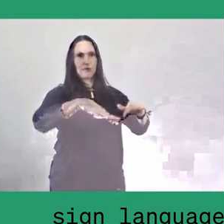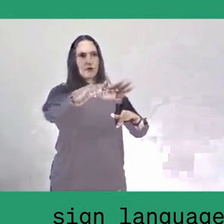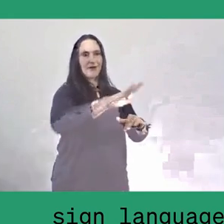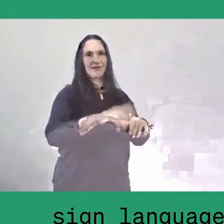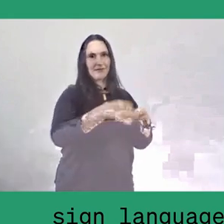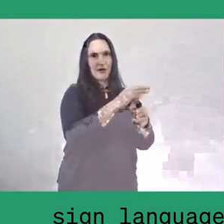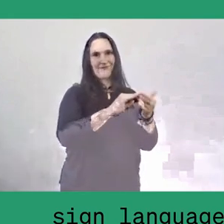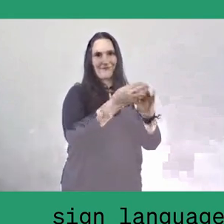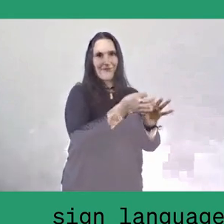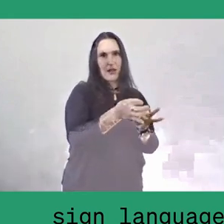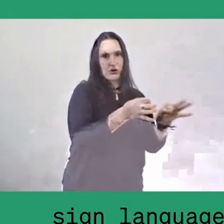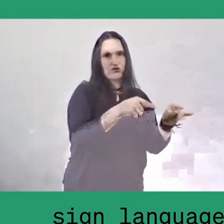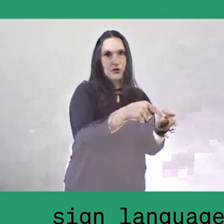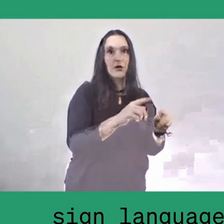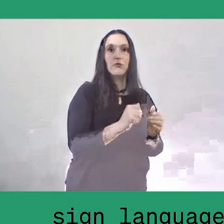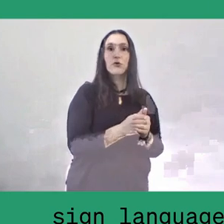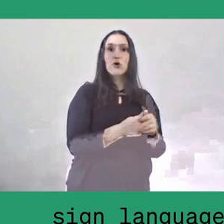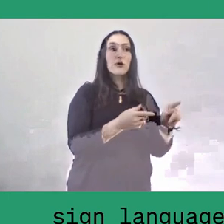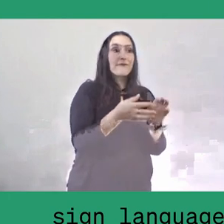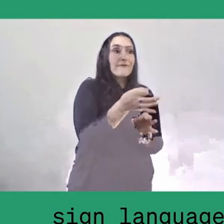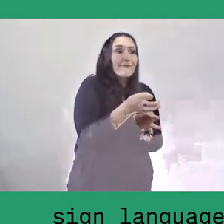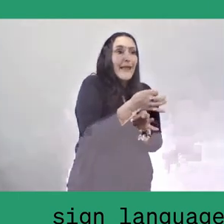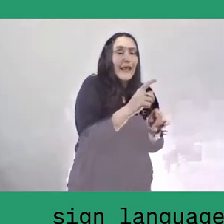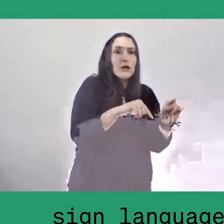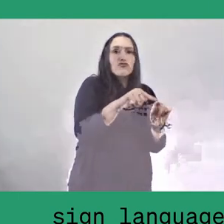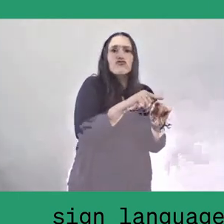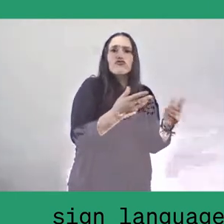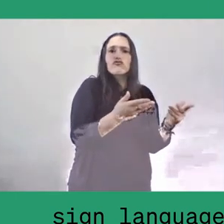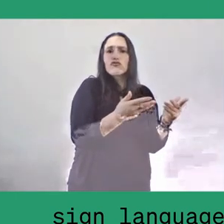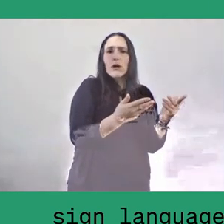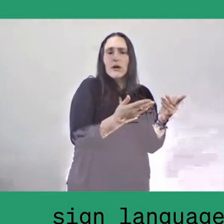for example, a village in East Java called Ledokombo.